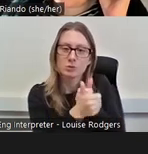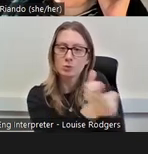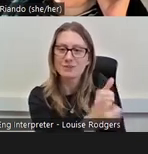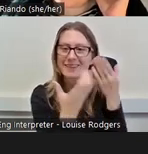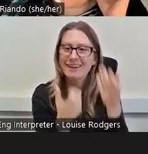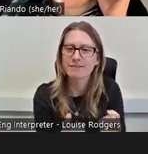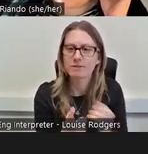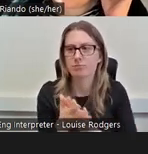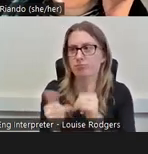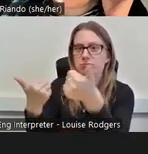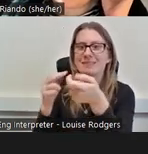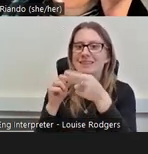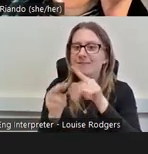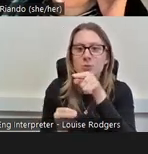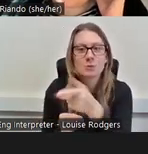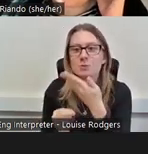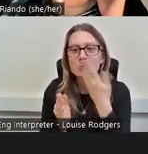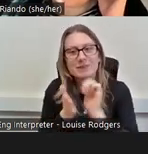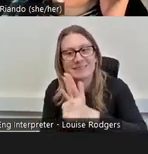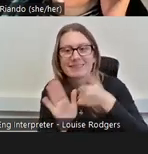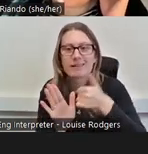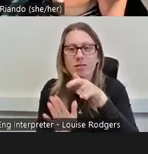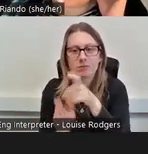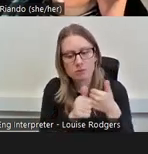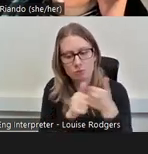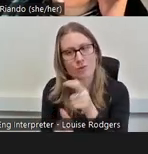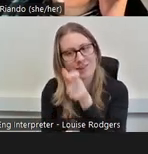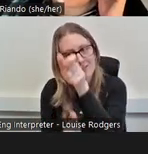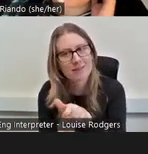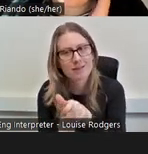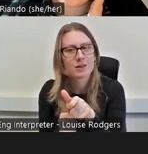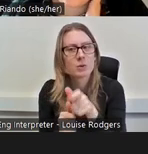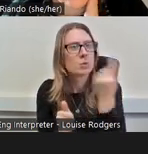the skill set to fully support people within your organisation, who are those partner organisations?